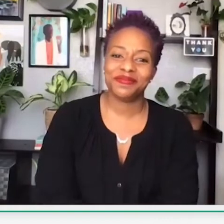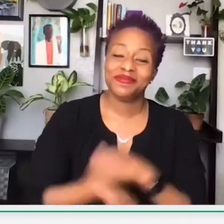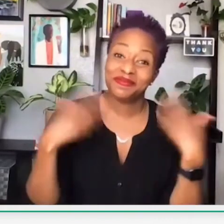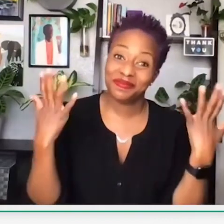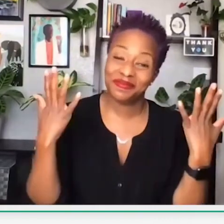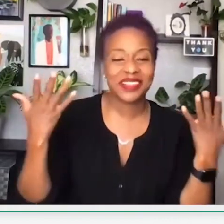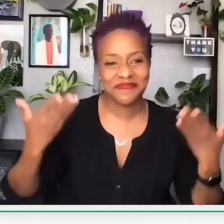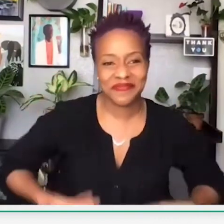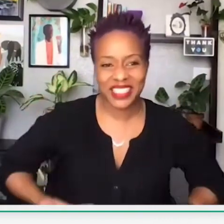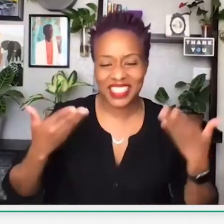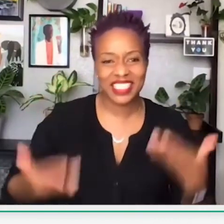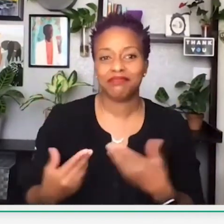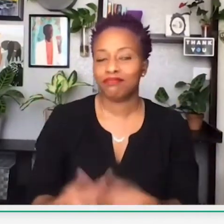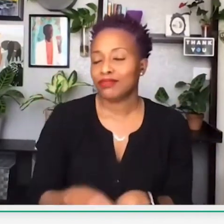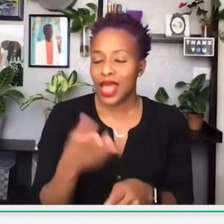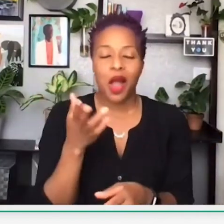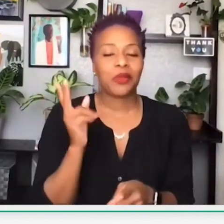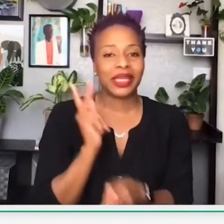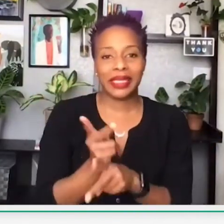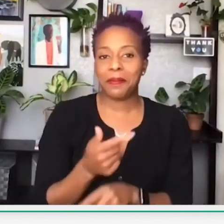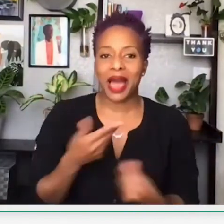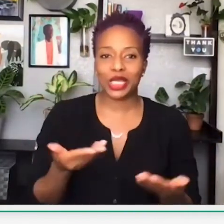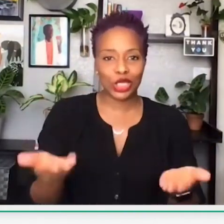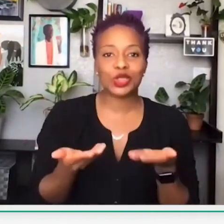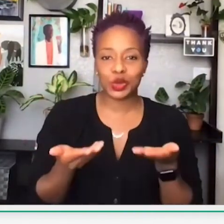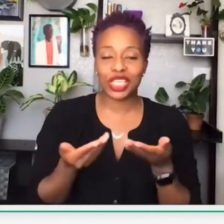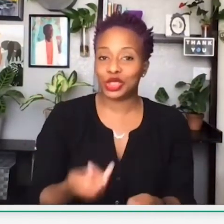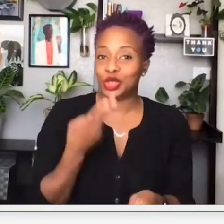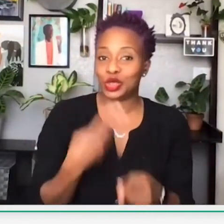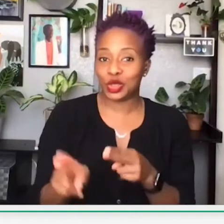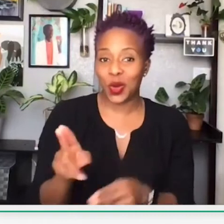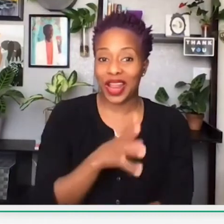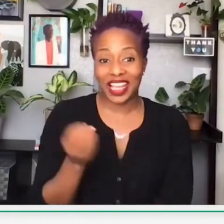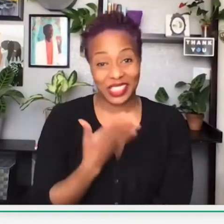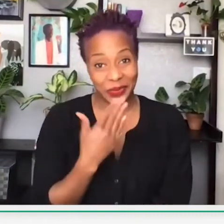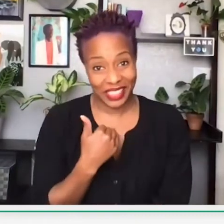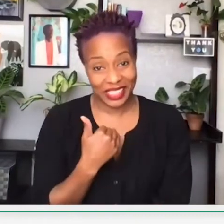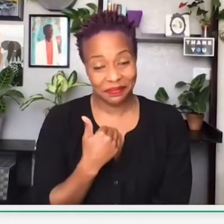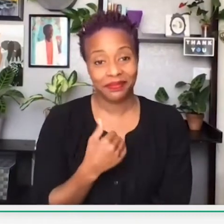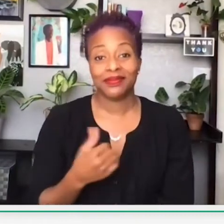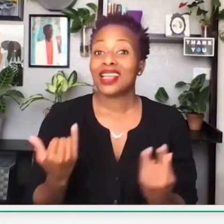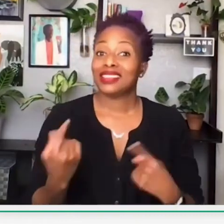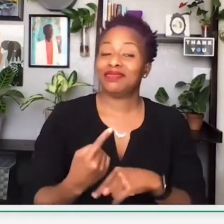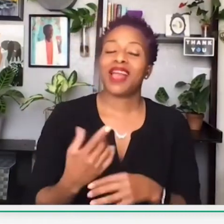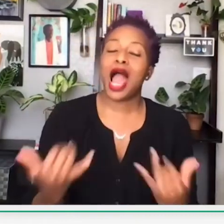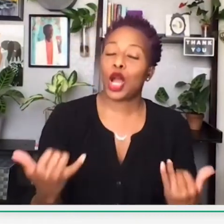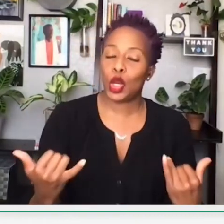Now, about me. I'll keep my introduction short and sweet.